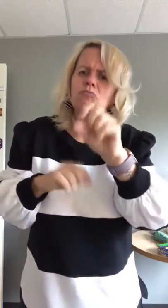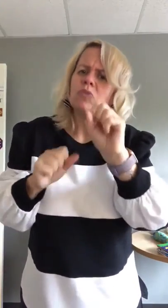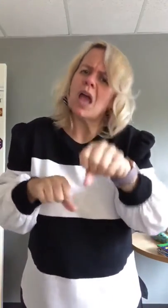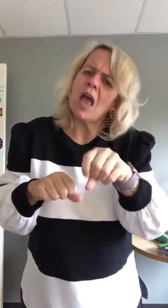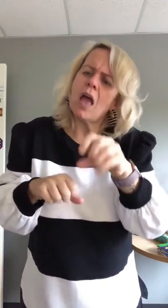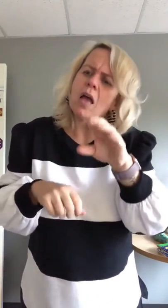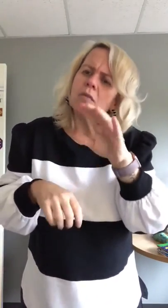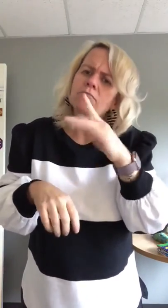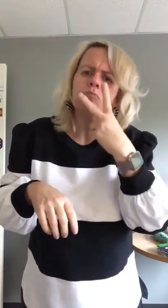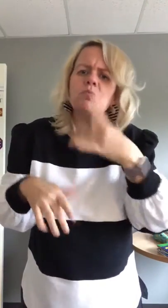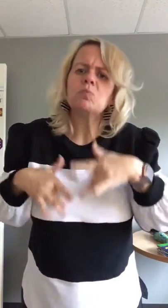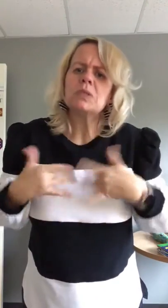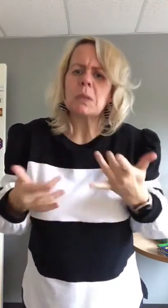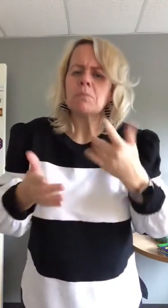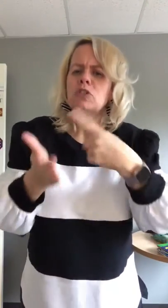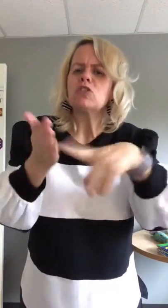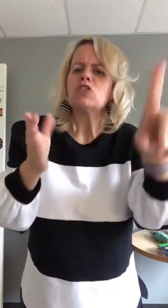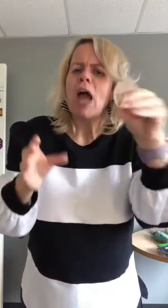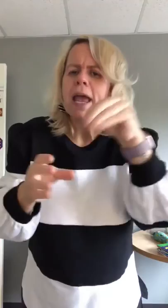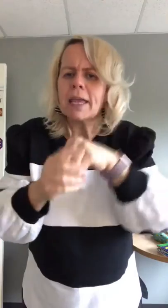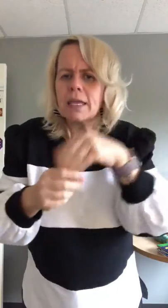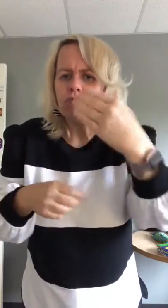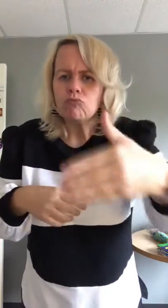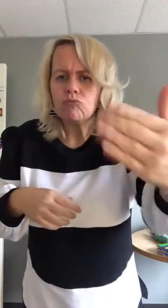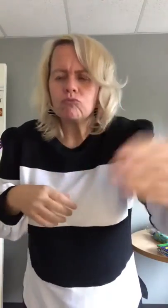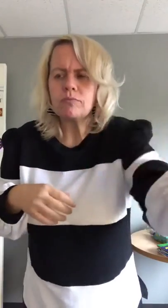you can check with the person regularly.